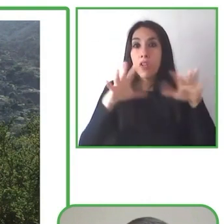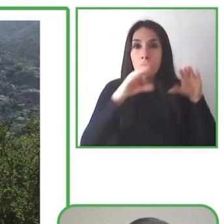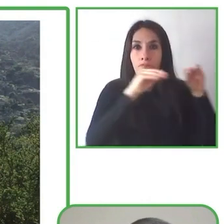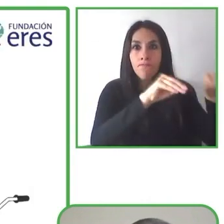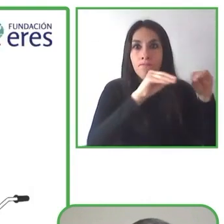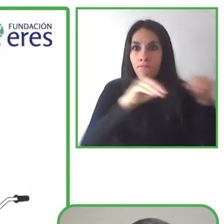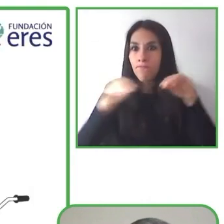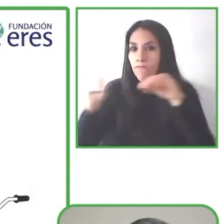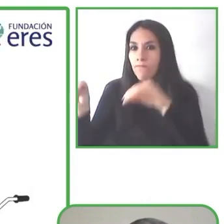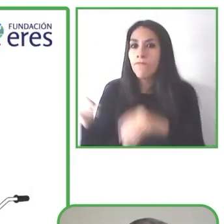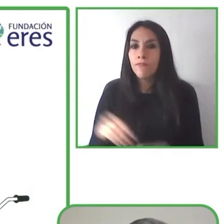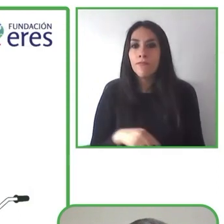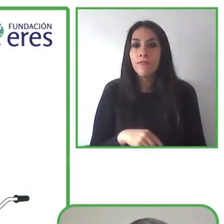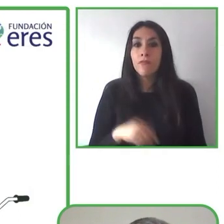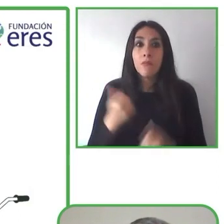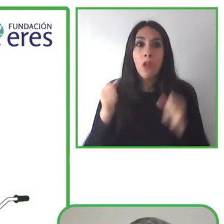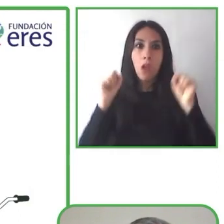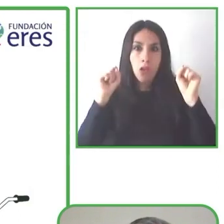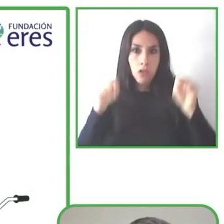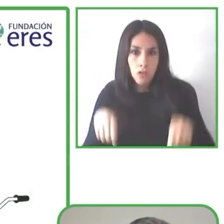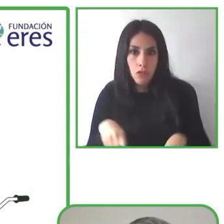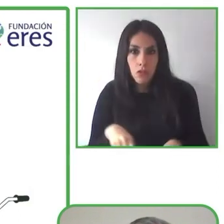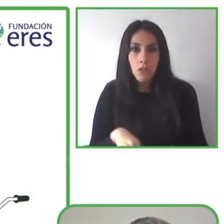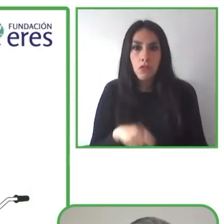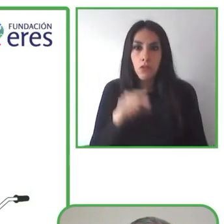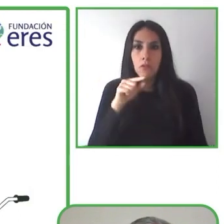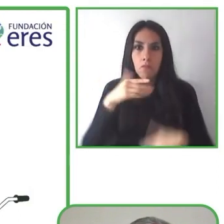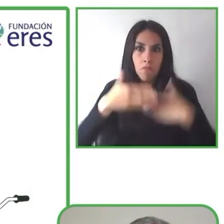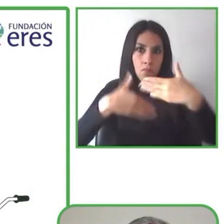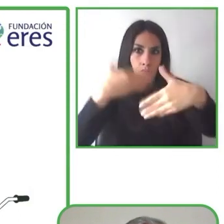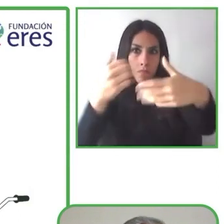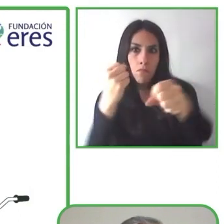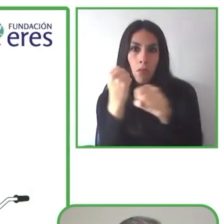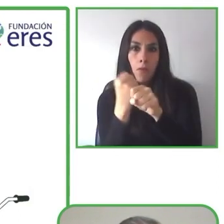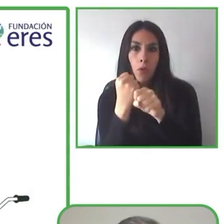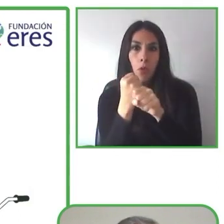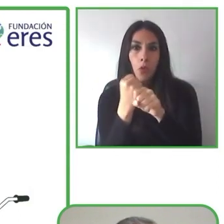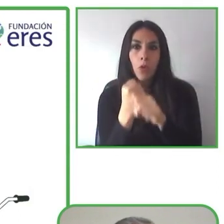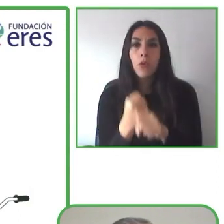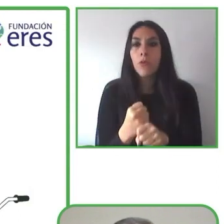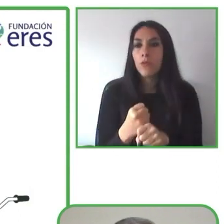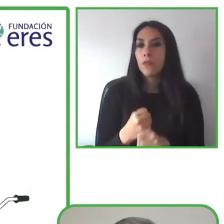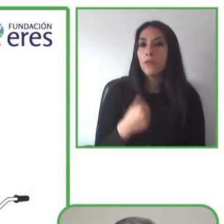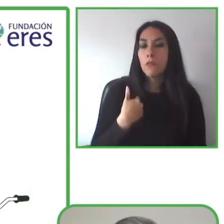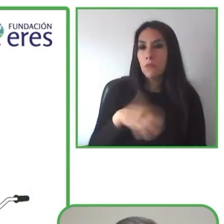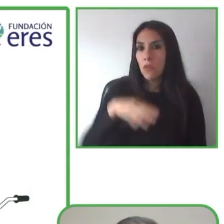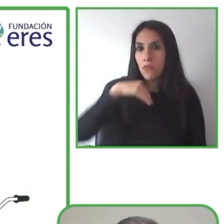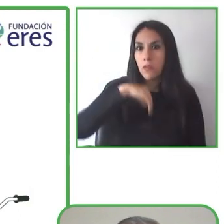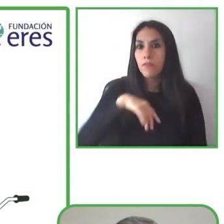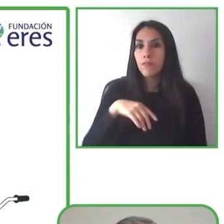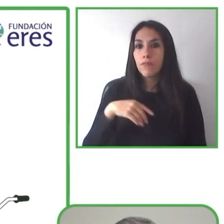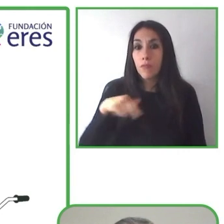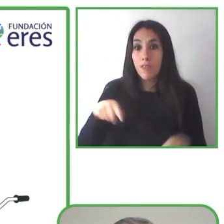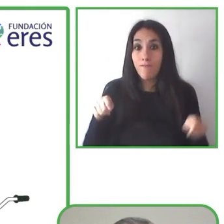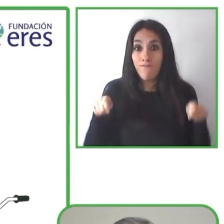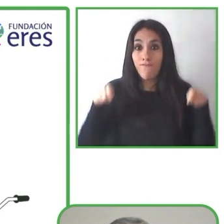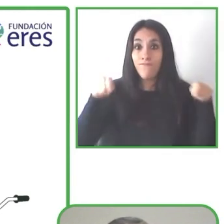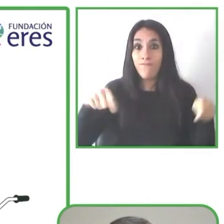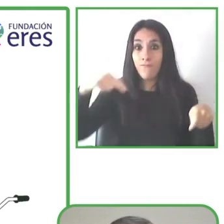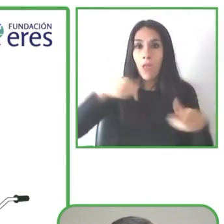with disabilities to use this as a way to integrate into work environments. Our hiking tours